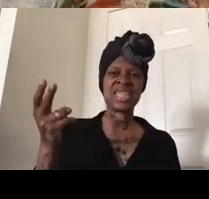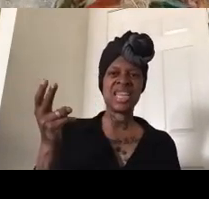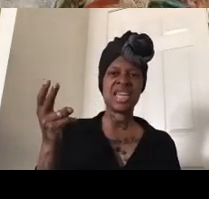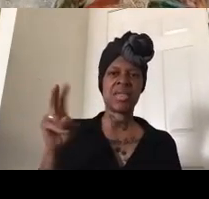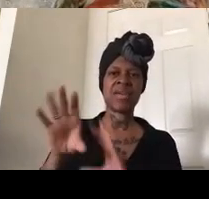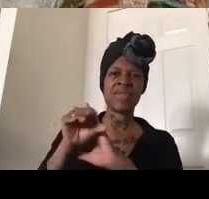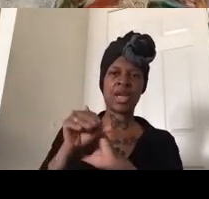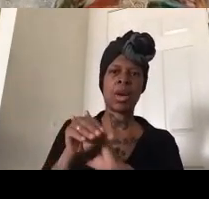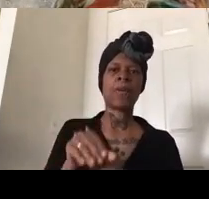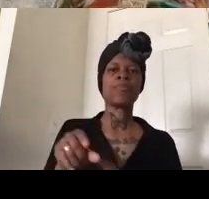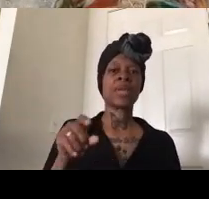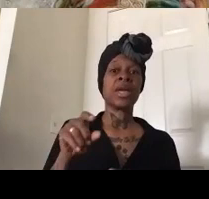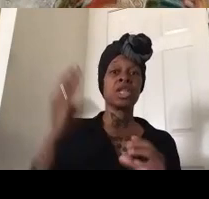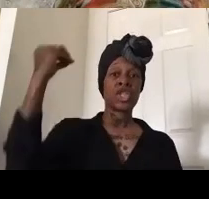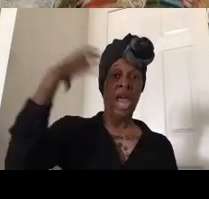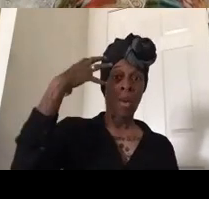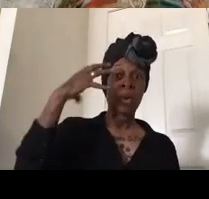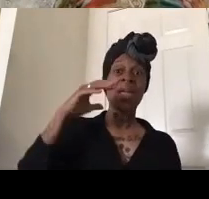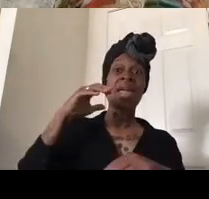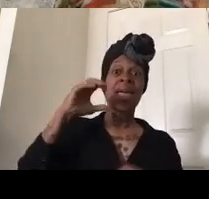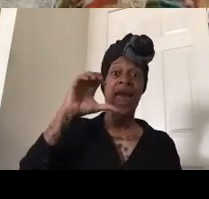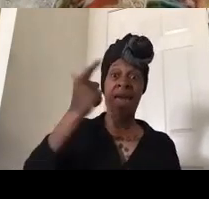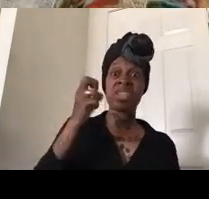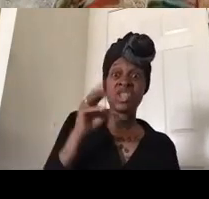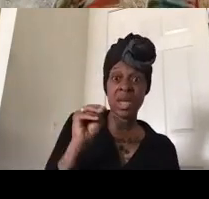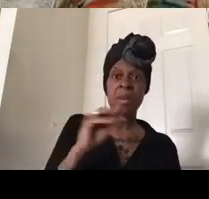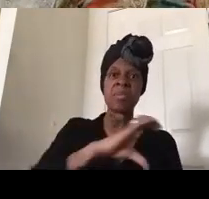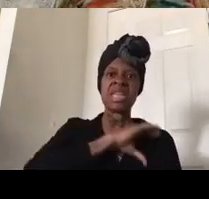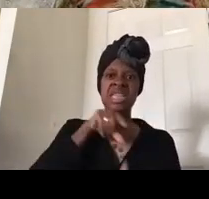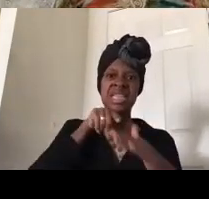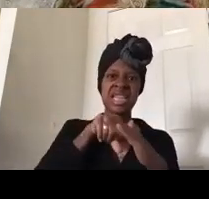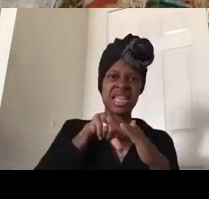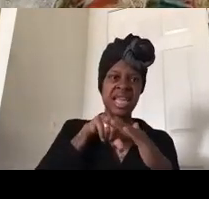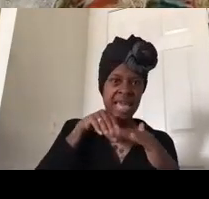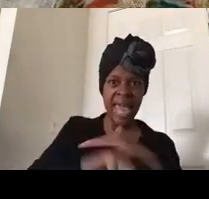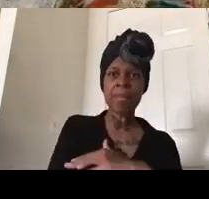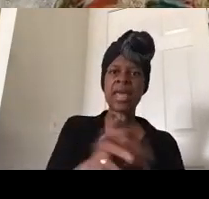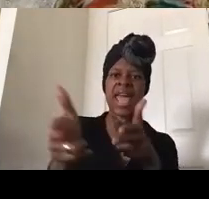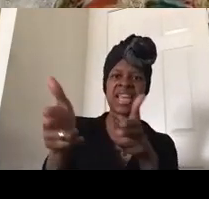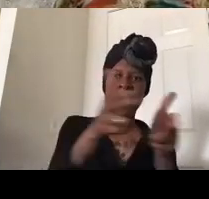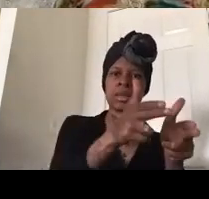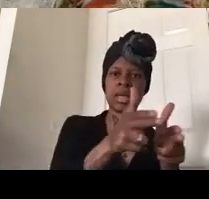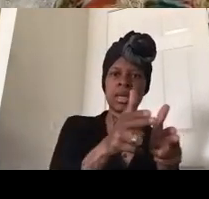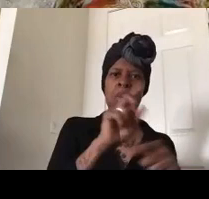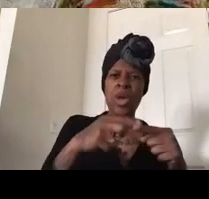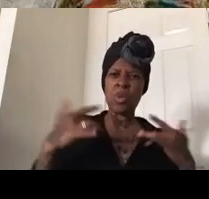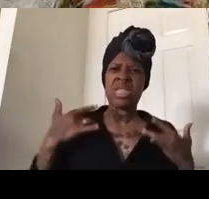when police killed him and so we're saying that we want to be conscious about how we use our dollars so